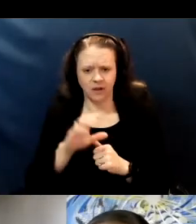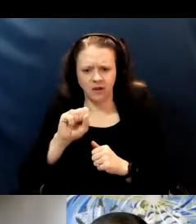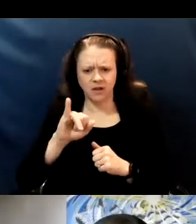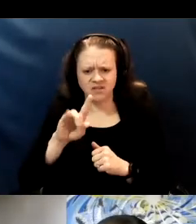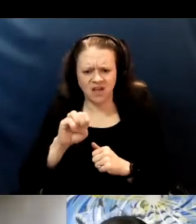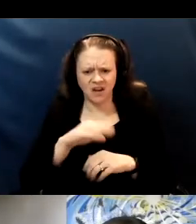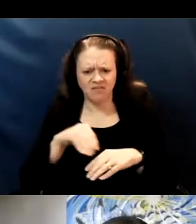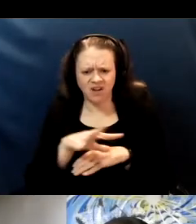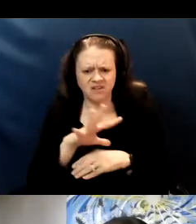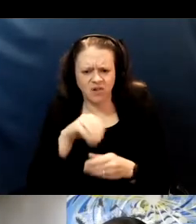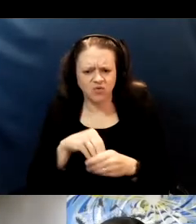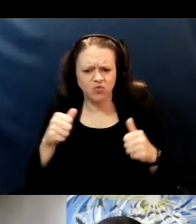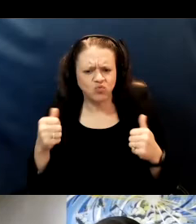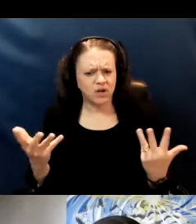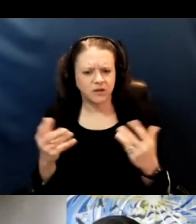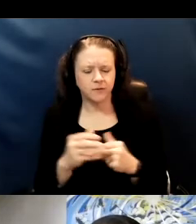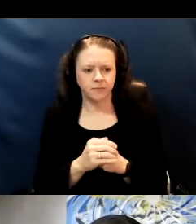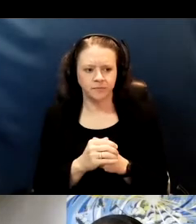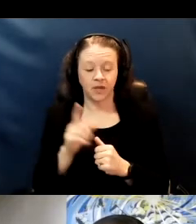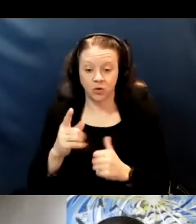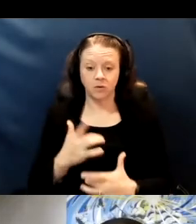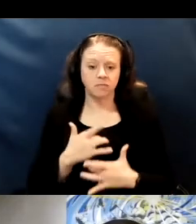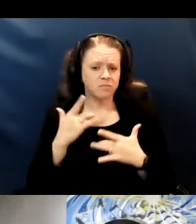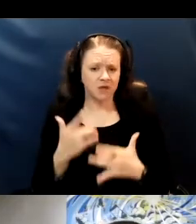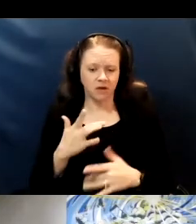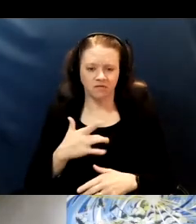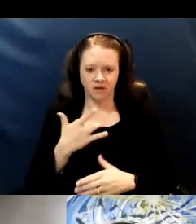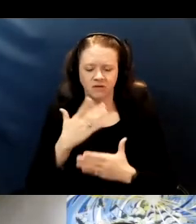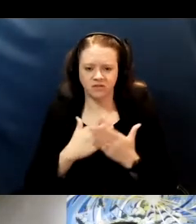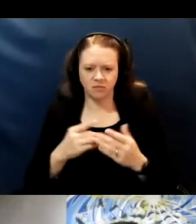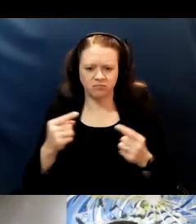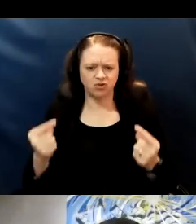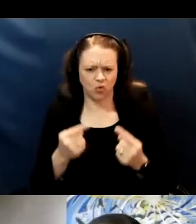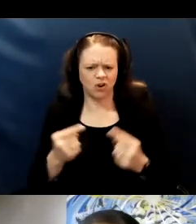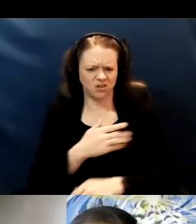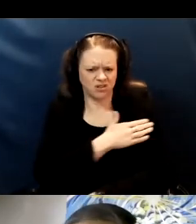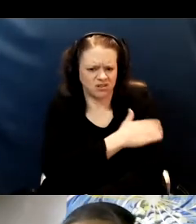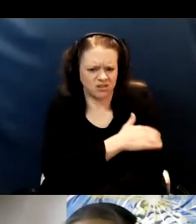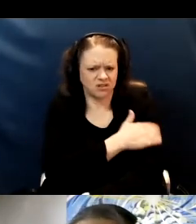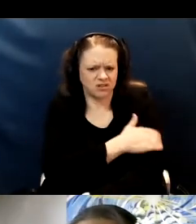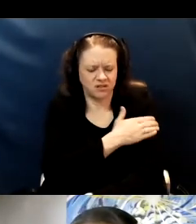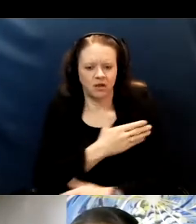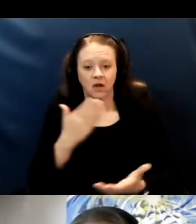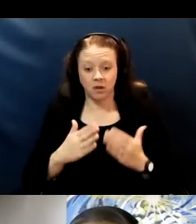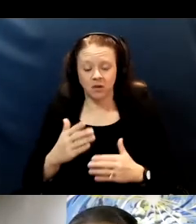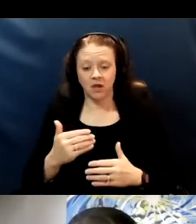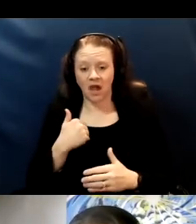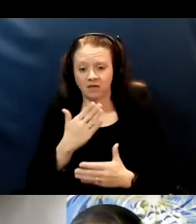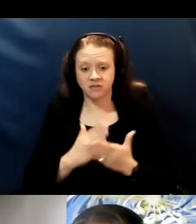Well, you will likely feel some soreness you might have fever or body aches or chills,